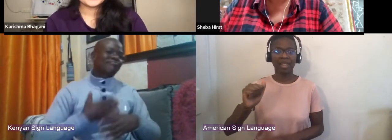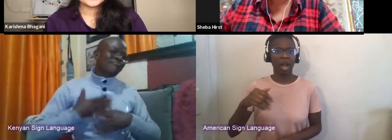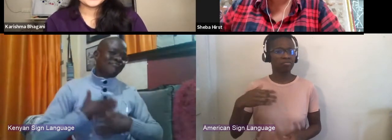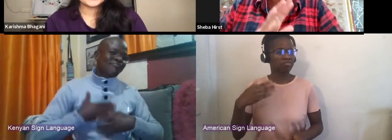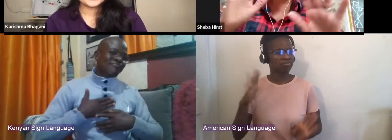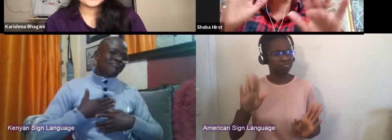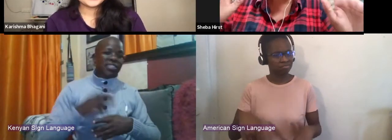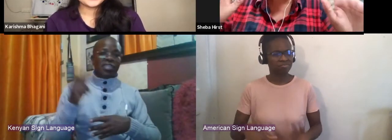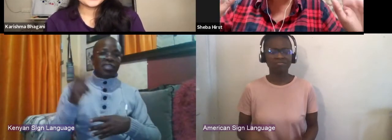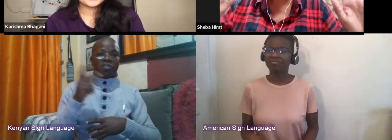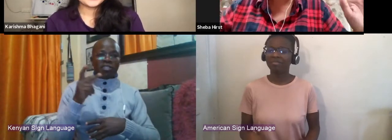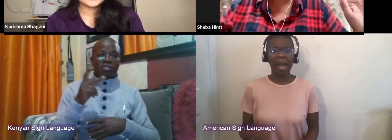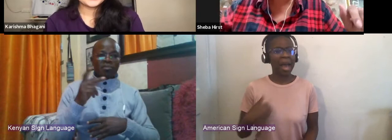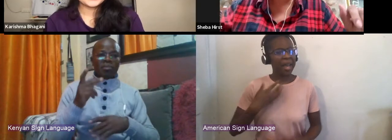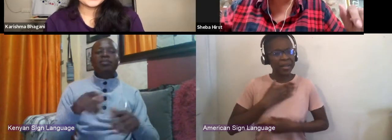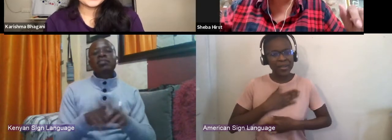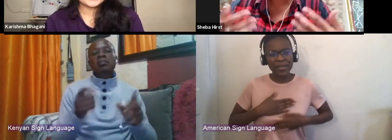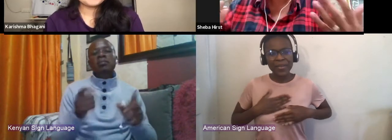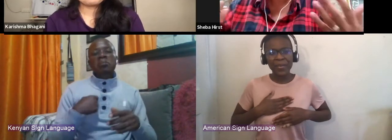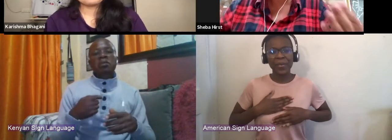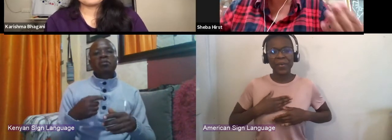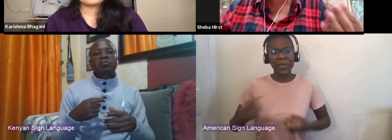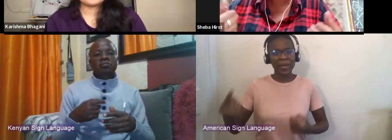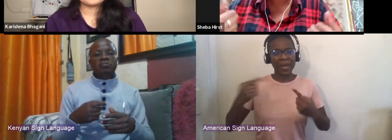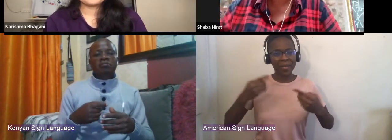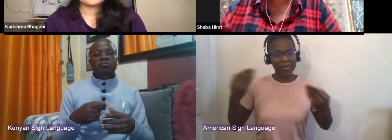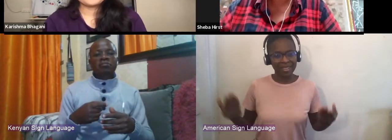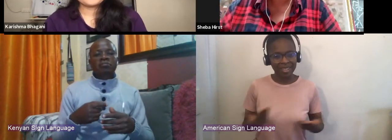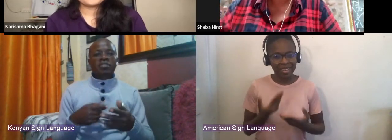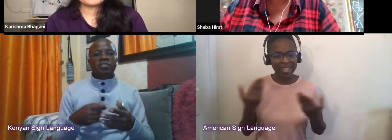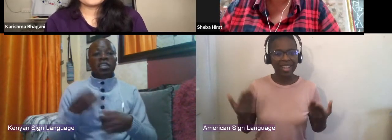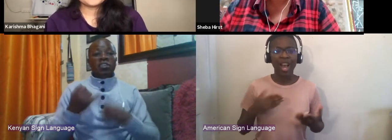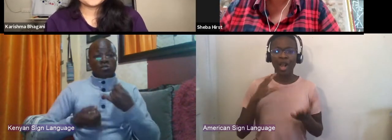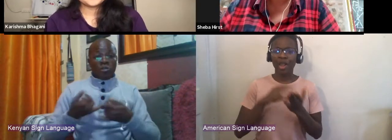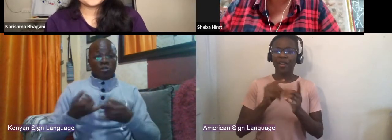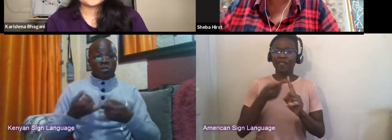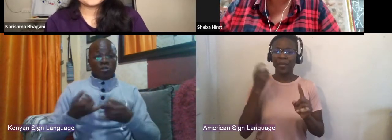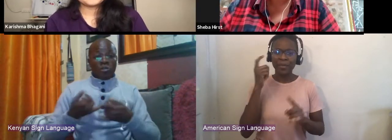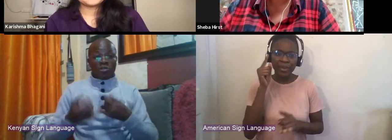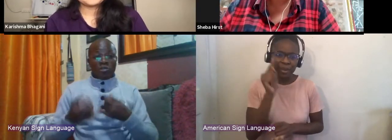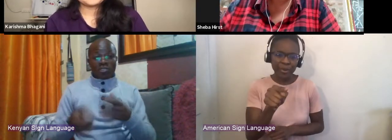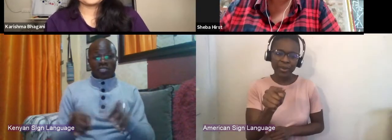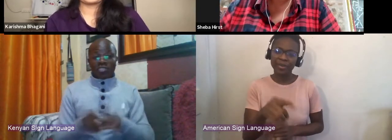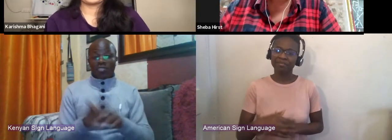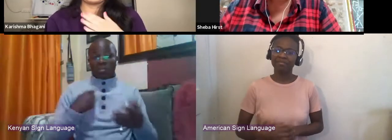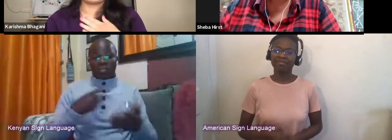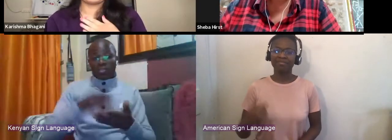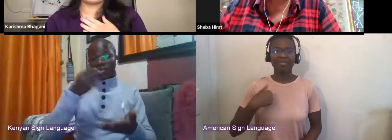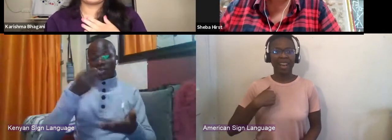in your spaces and also learning so much from you as well. I love the series that you've put together.